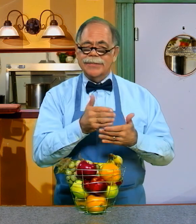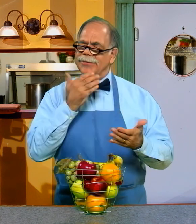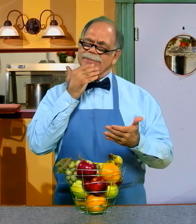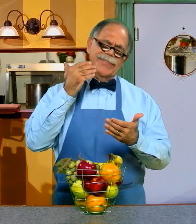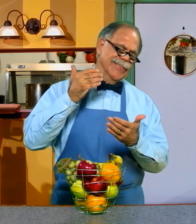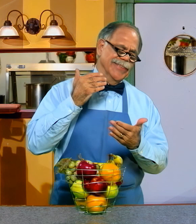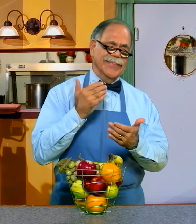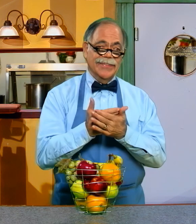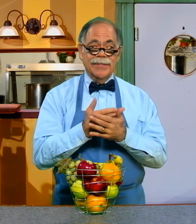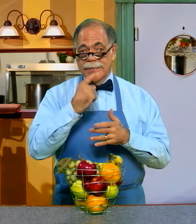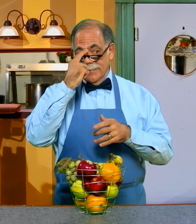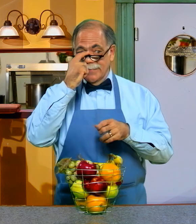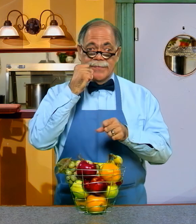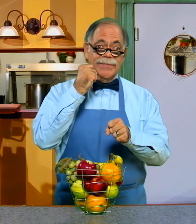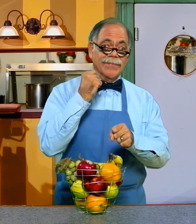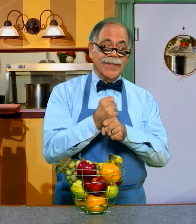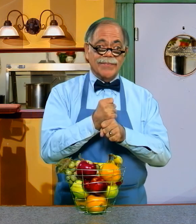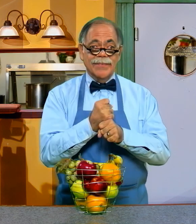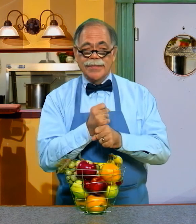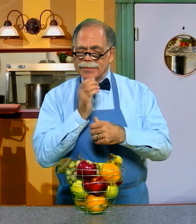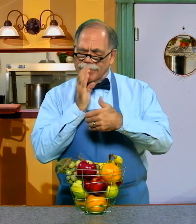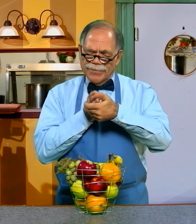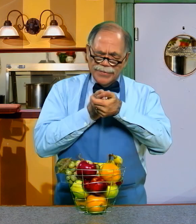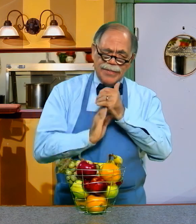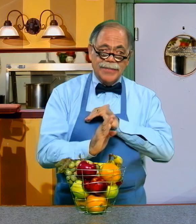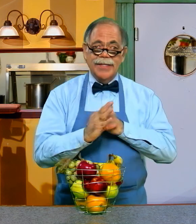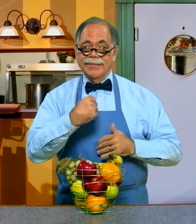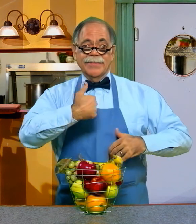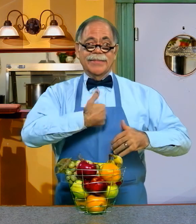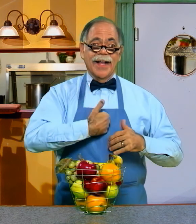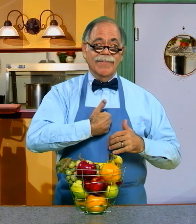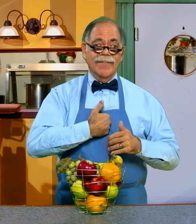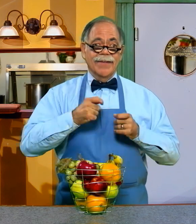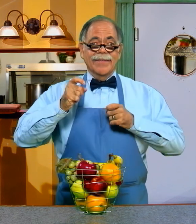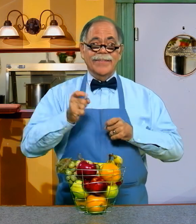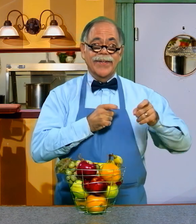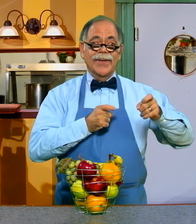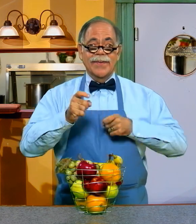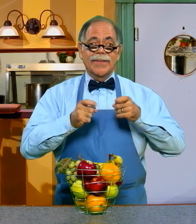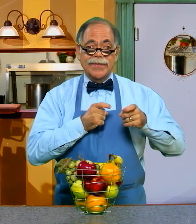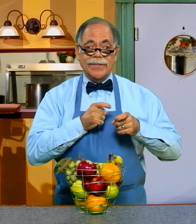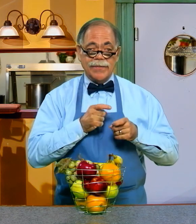GOODNESS, FAITHFULNESS, HUMILITY, SELF-CONTROL.